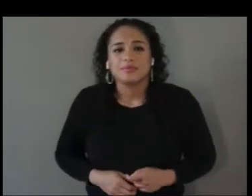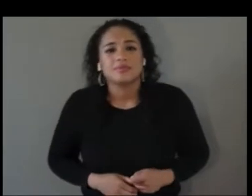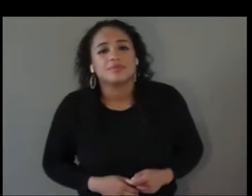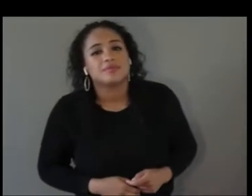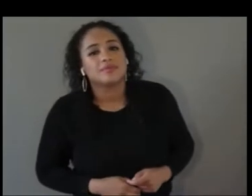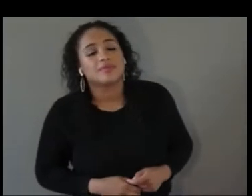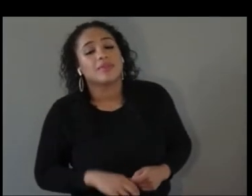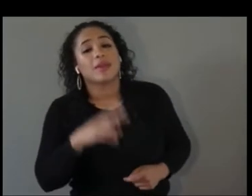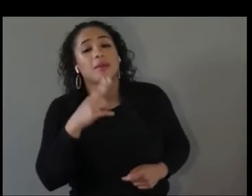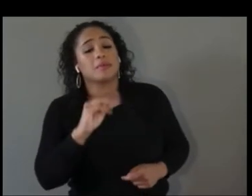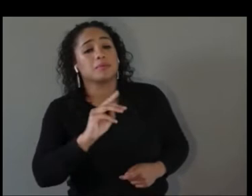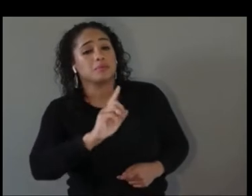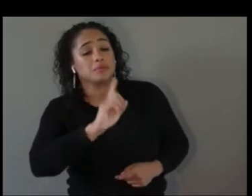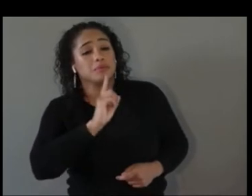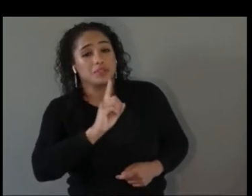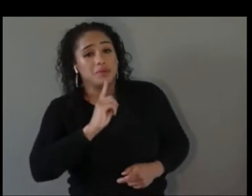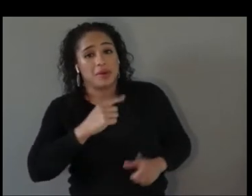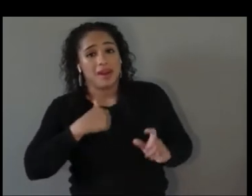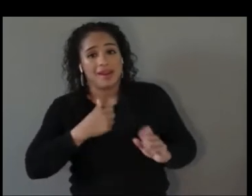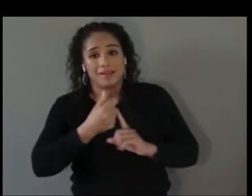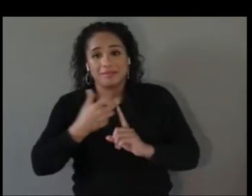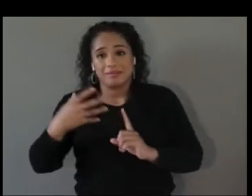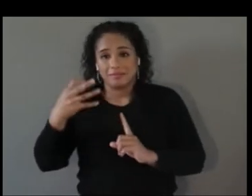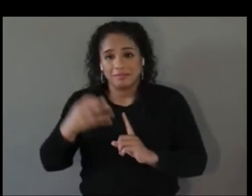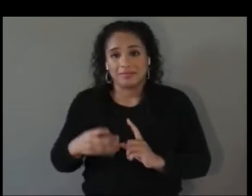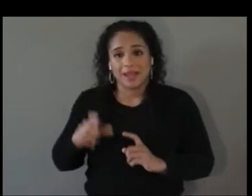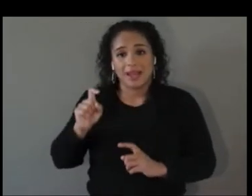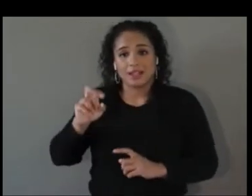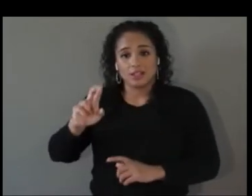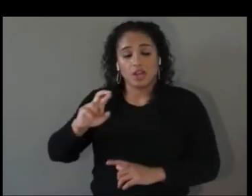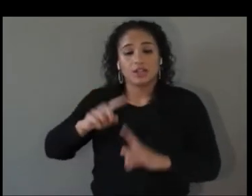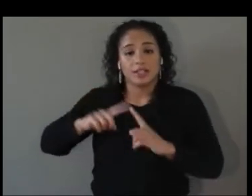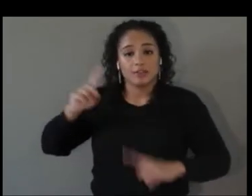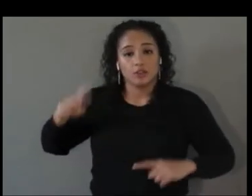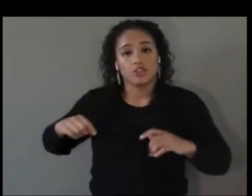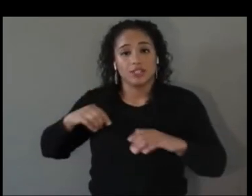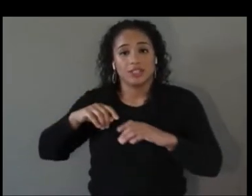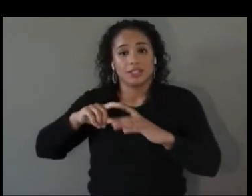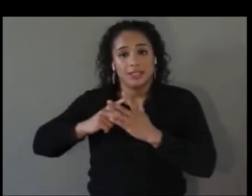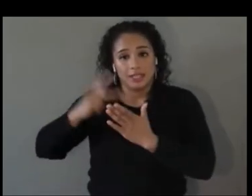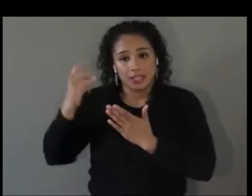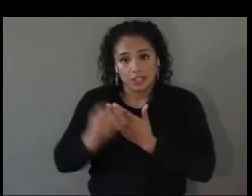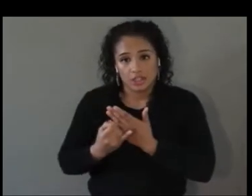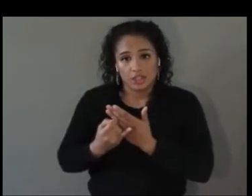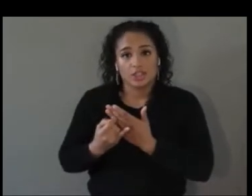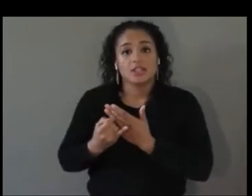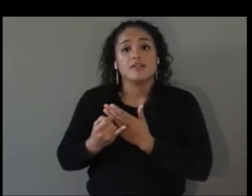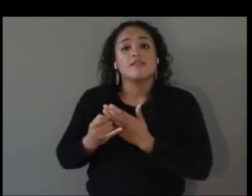I can give you a description. The XR Diversity Initiative is an initiative that is not for